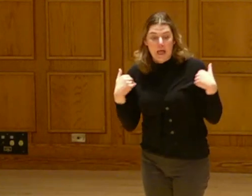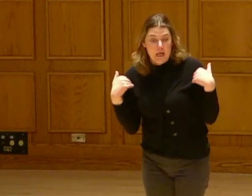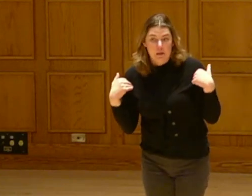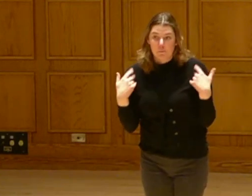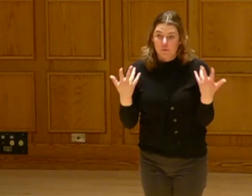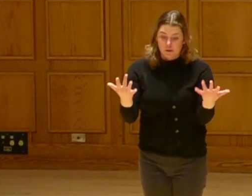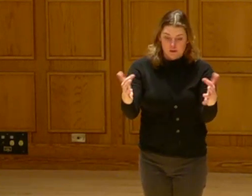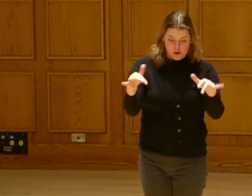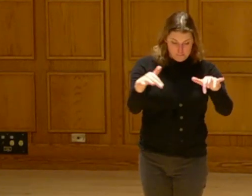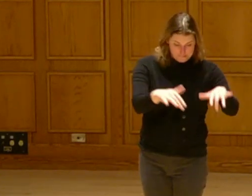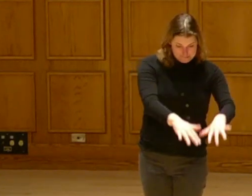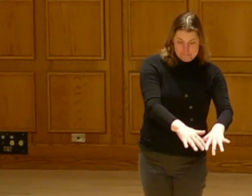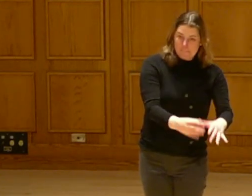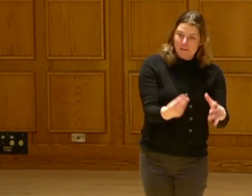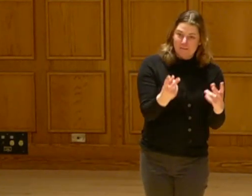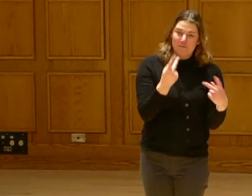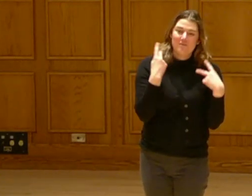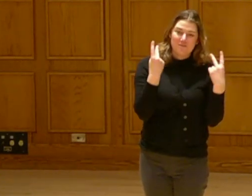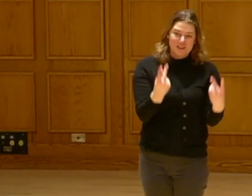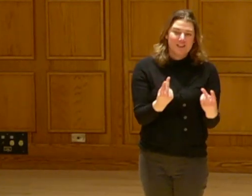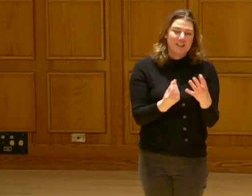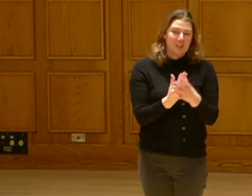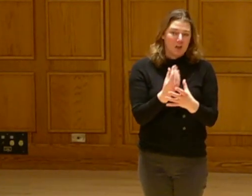of wildlife that comes to visit the gardens too.